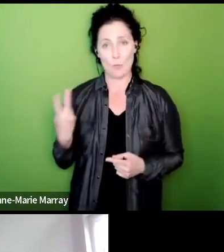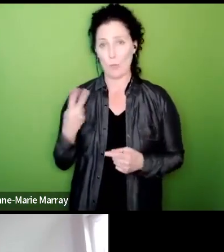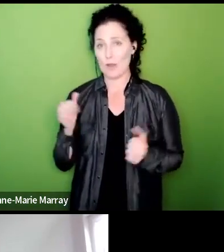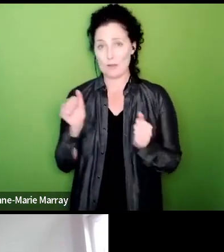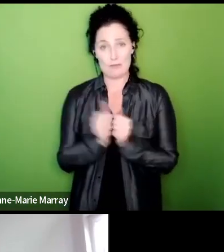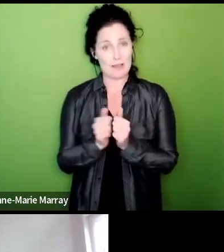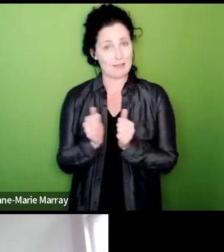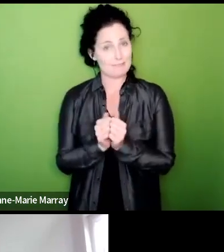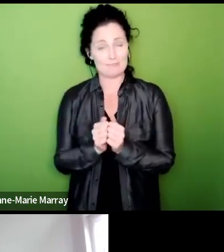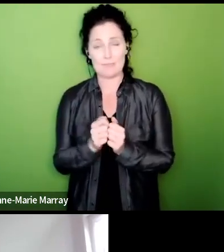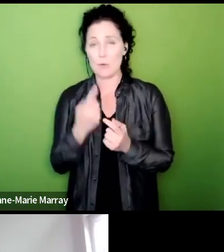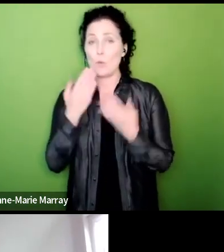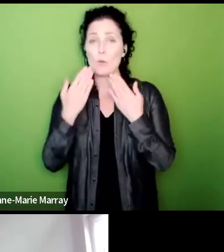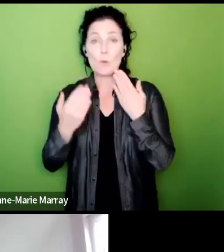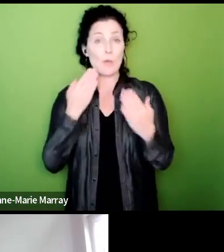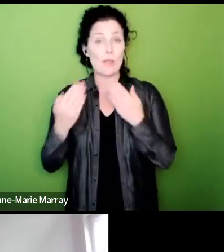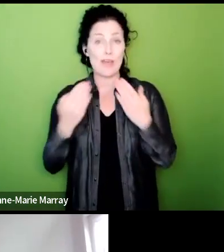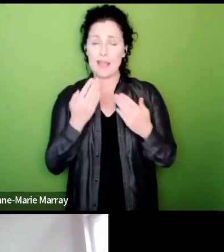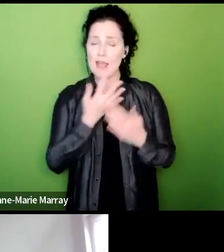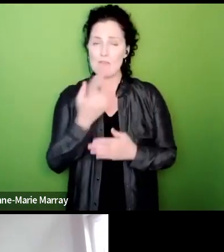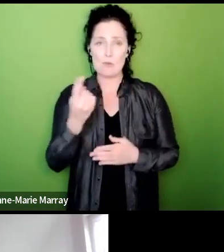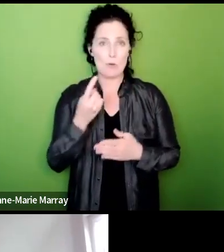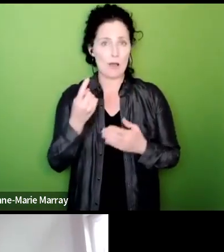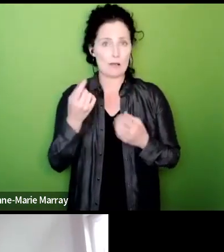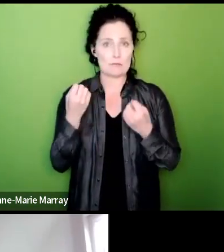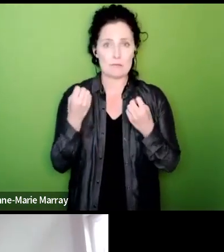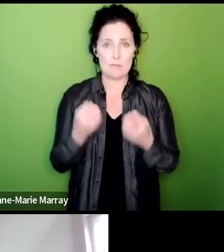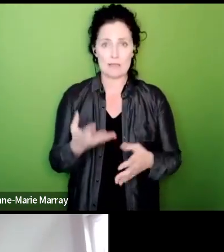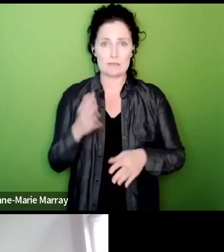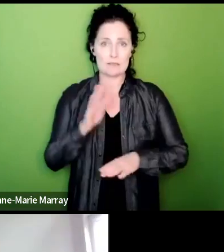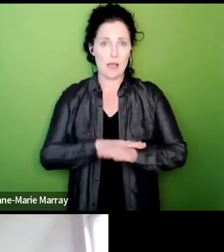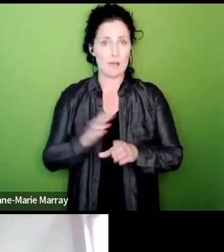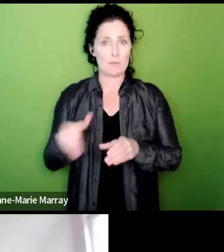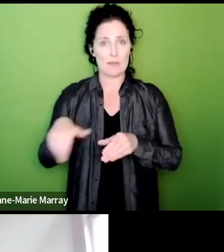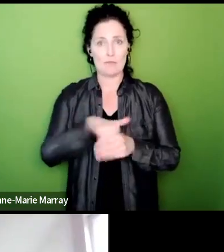know we're thanking everybody that's taken the time to be involved in this ballot and that's